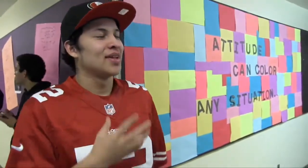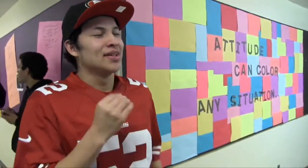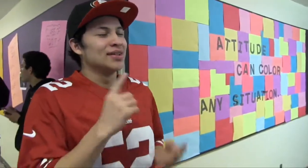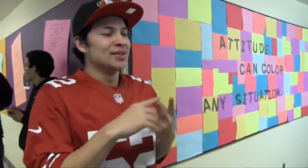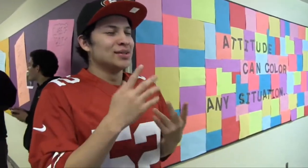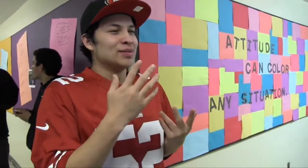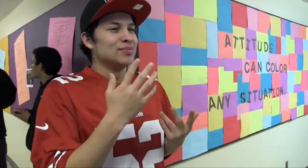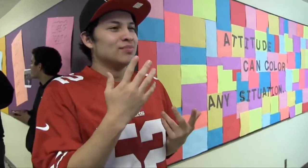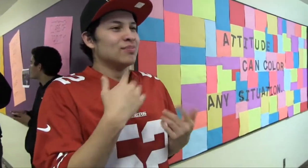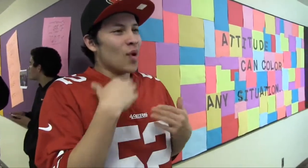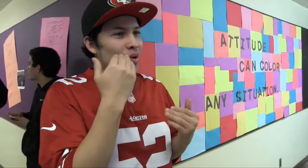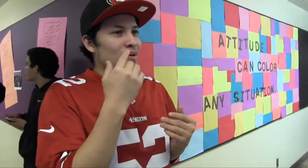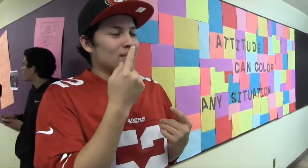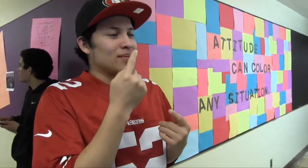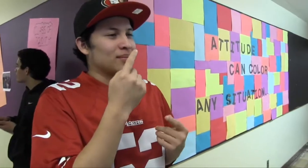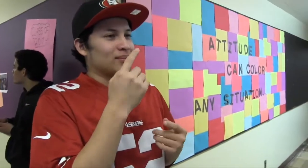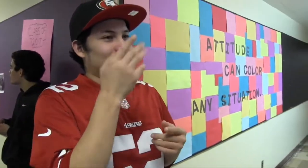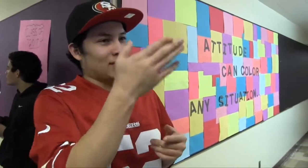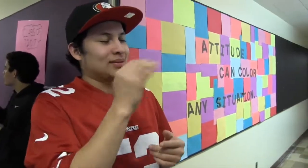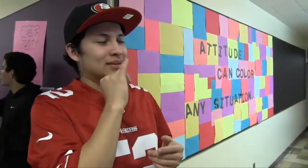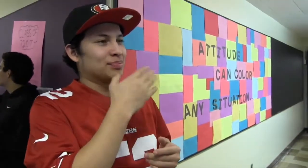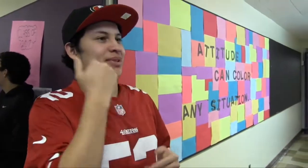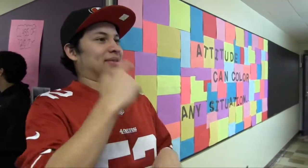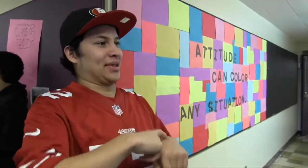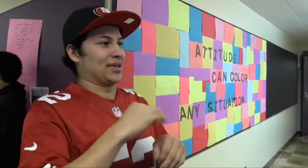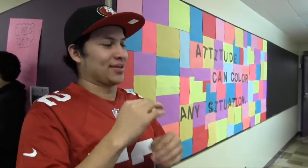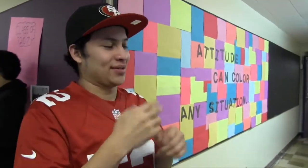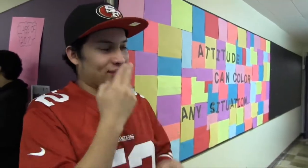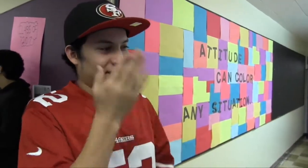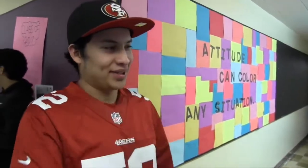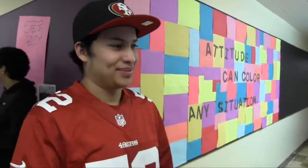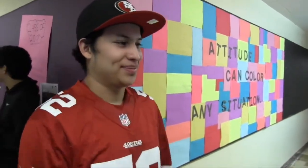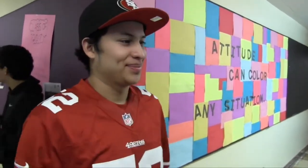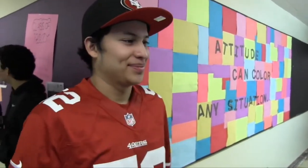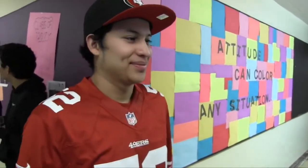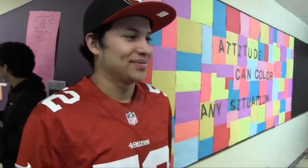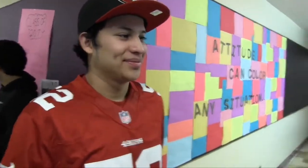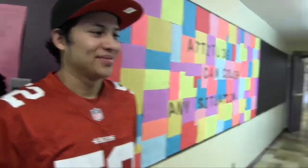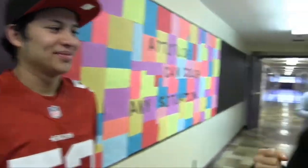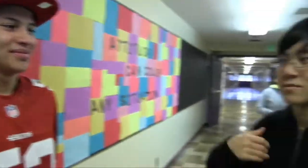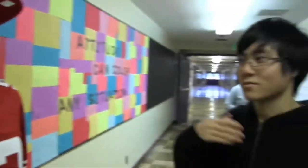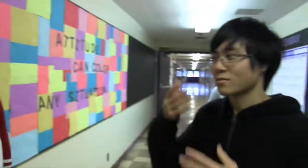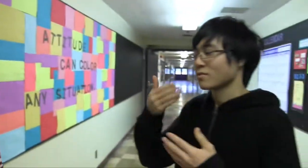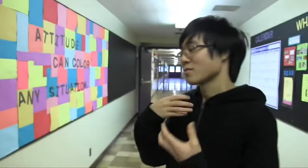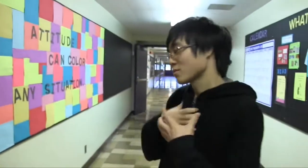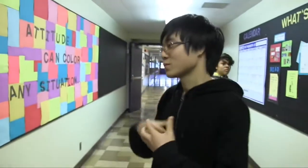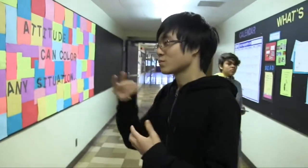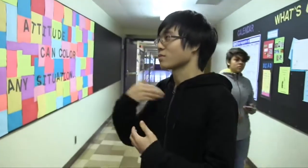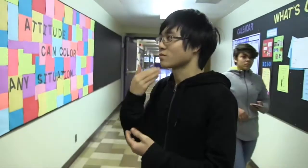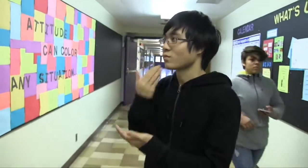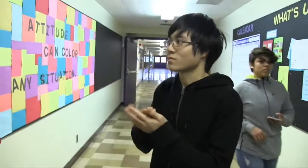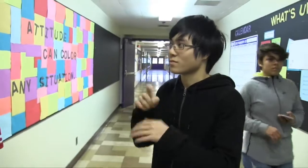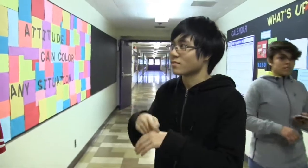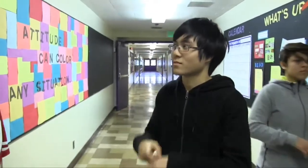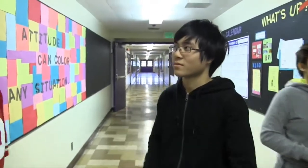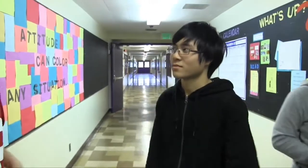And we're going to have a lot of fun. Well I hope you have a good time.